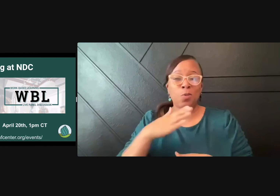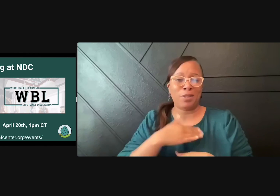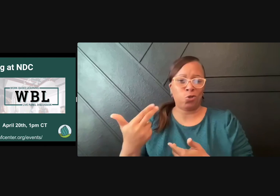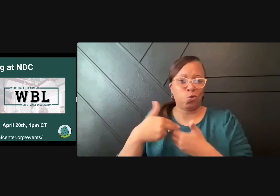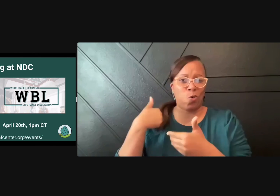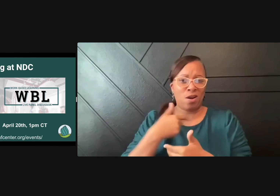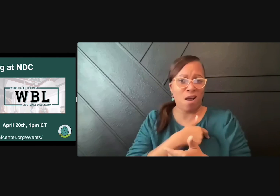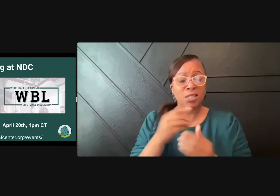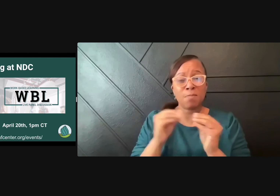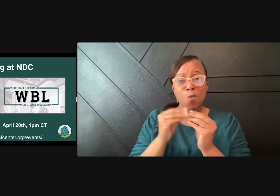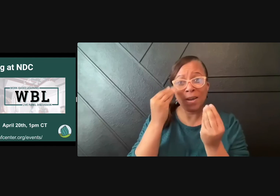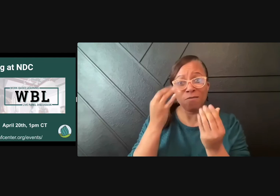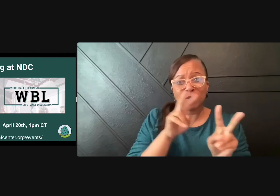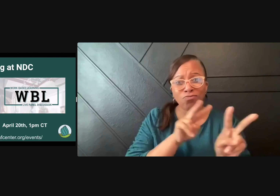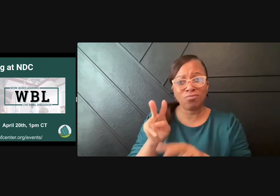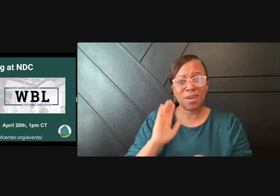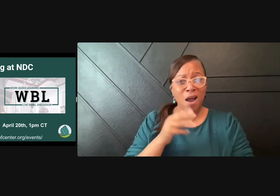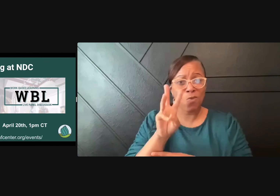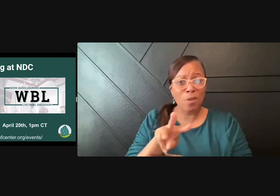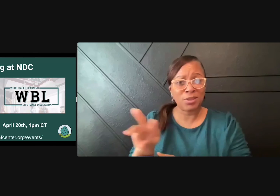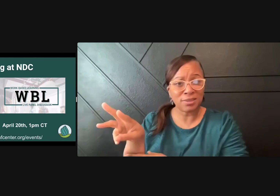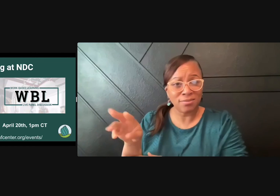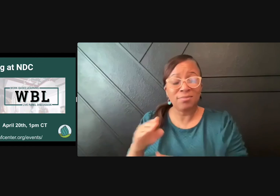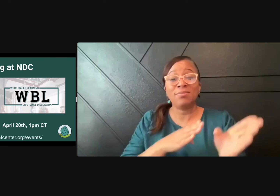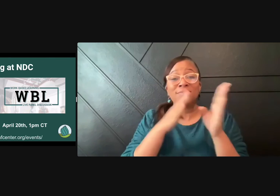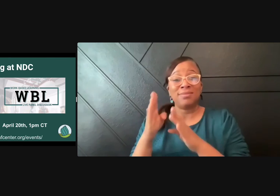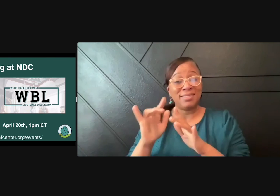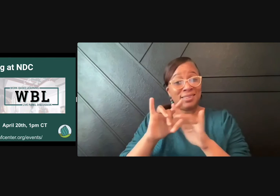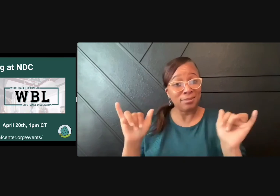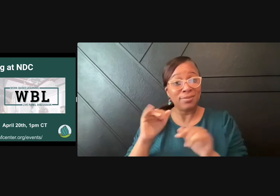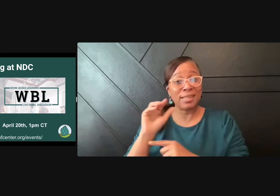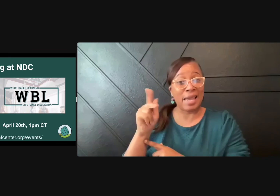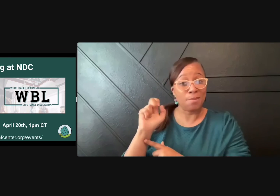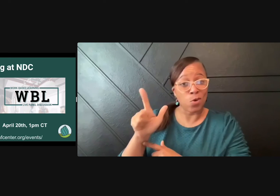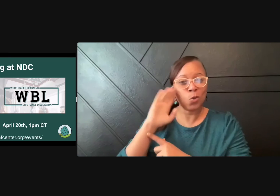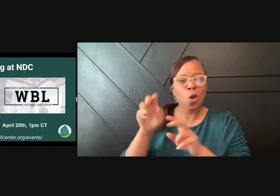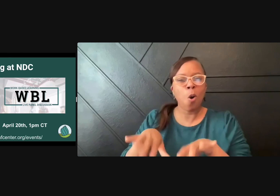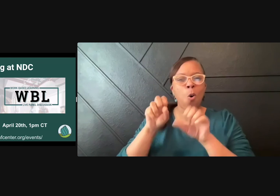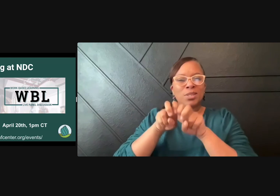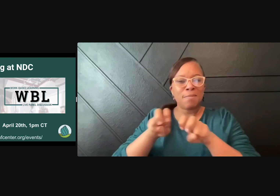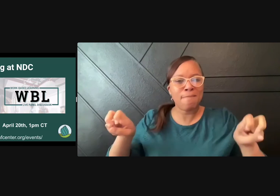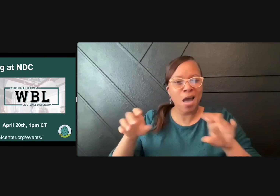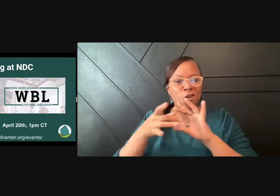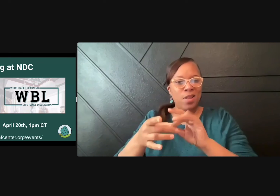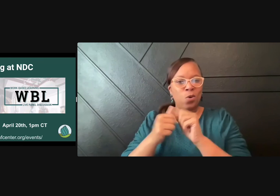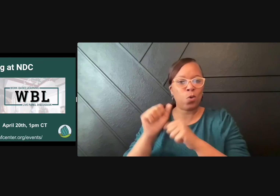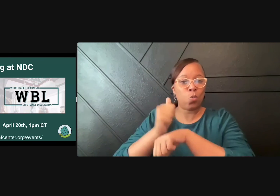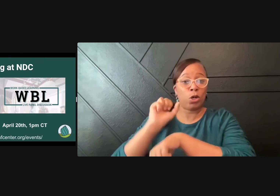Because of that, we are offering another listening session. And then in April, we are hosting a panel